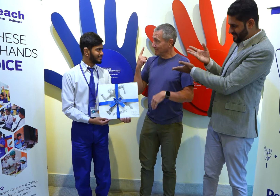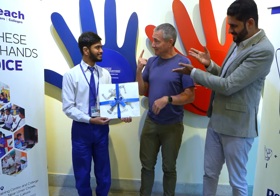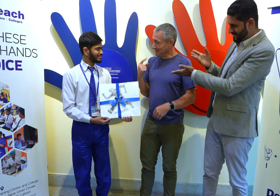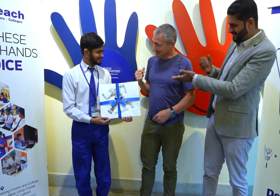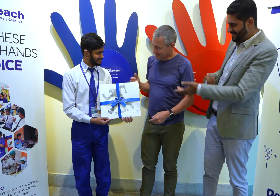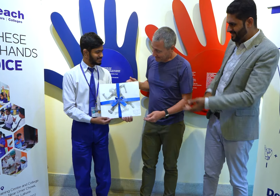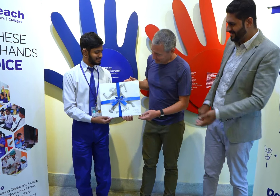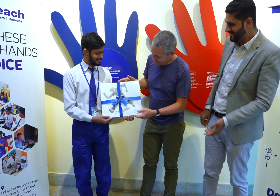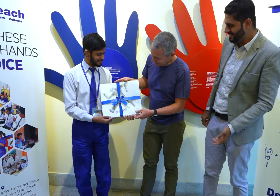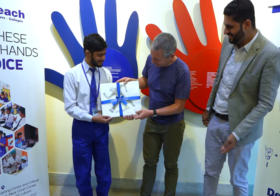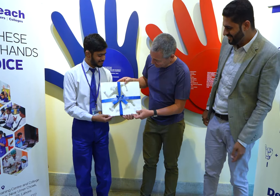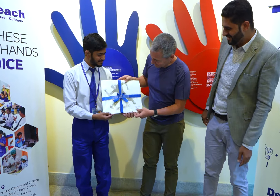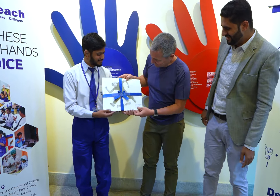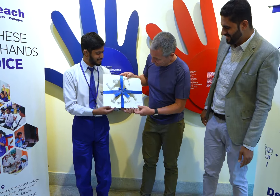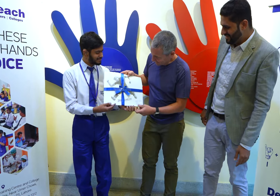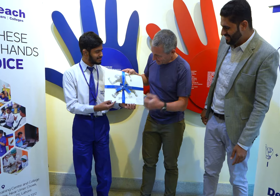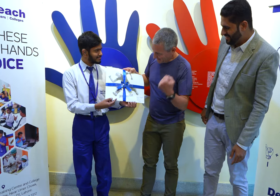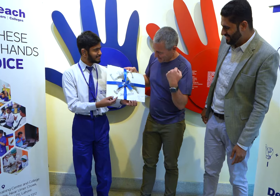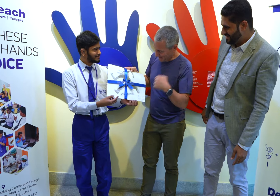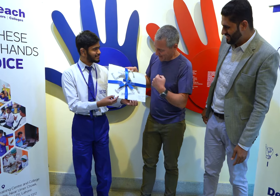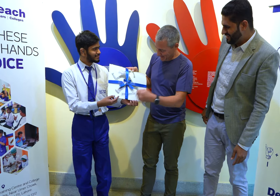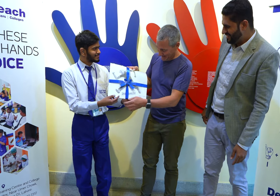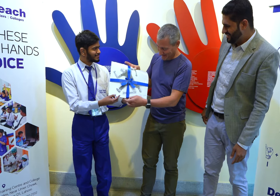Yes. Wow!